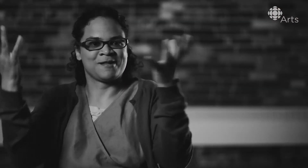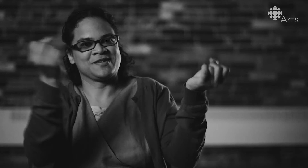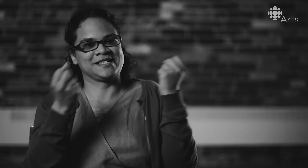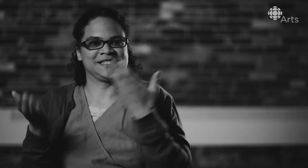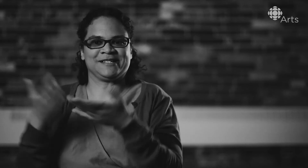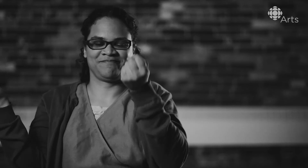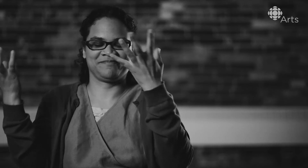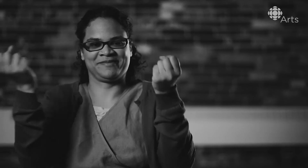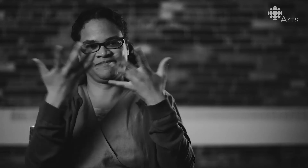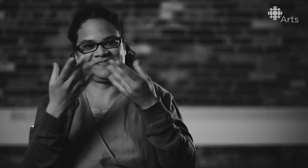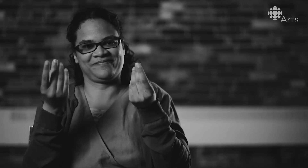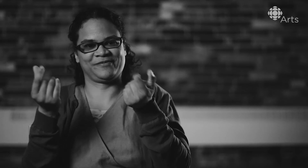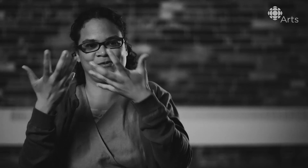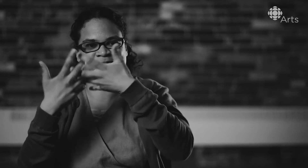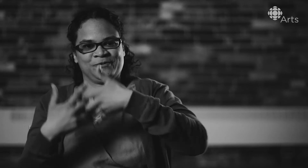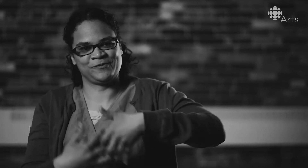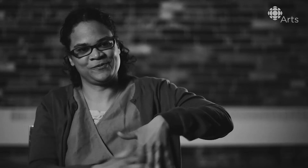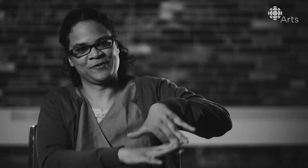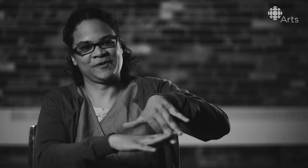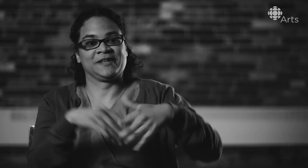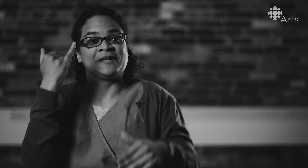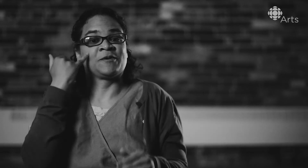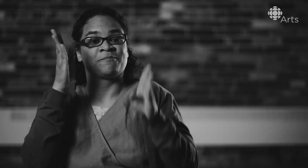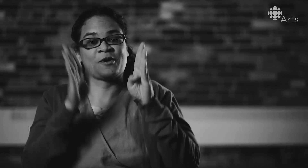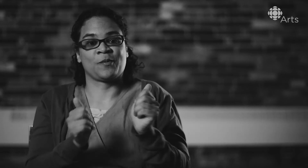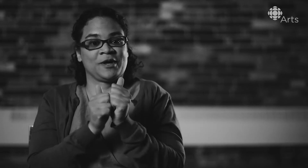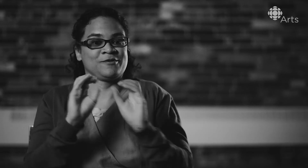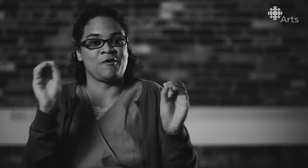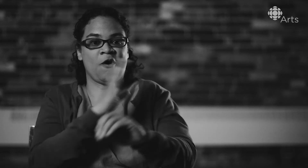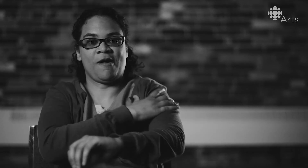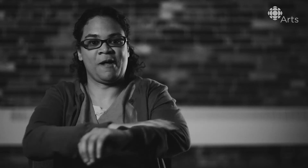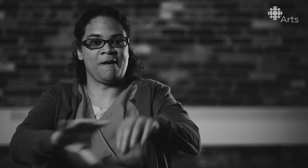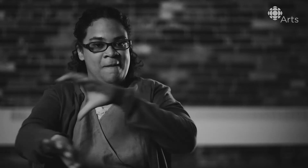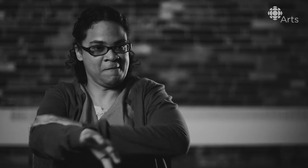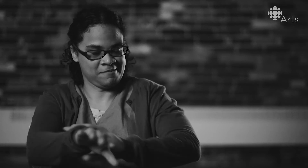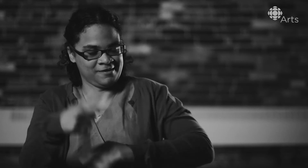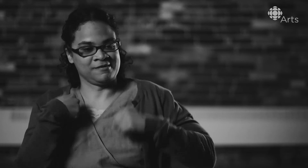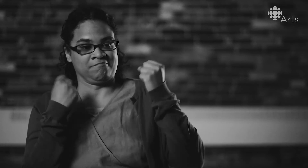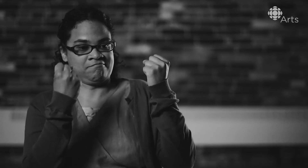Well, it'd be really nice if everyone knew sign language, and communication could just happen freely.